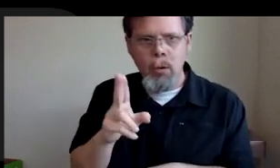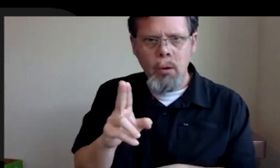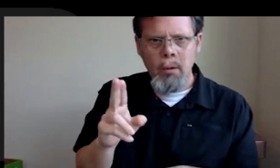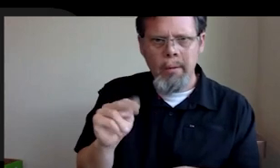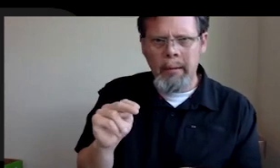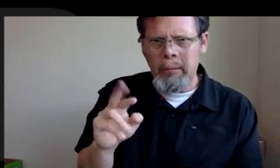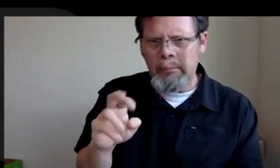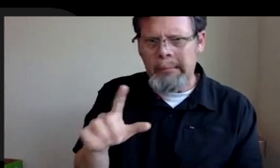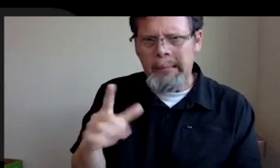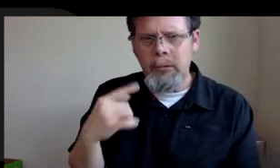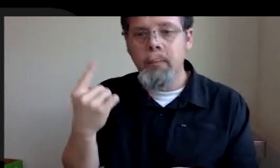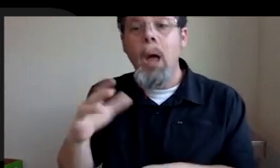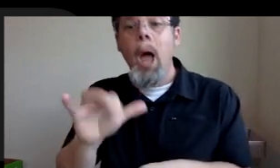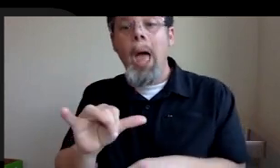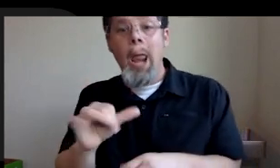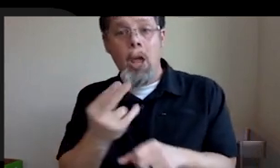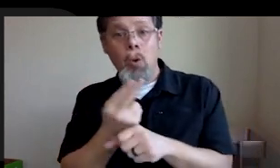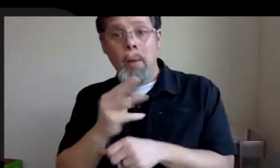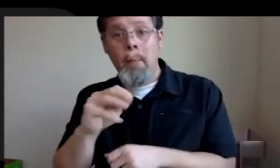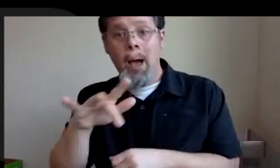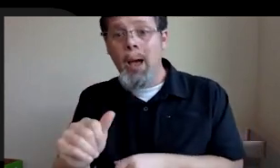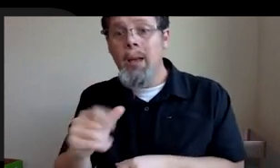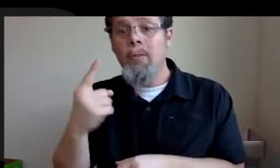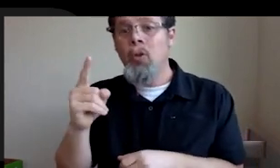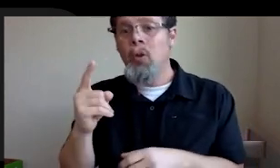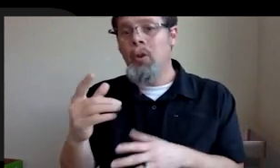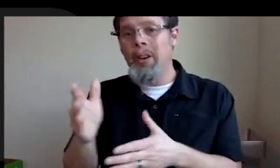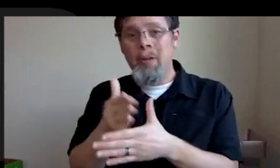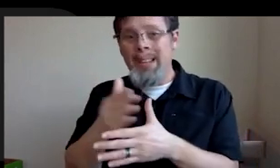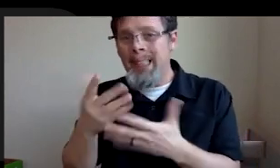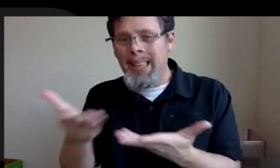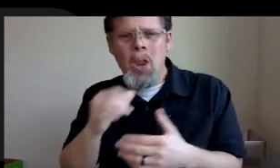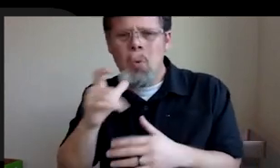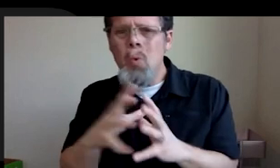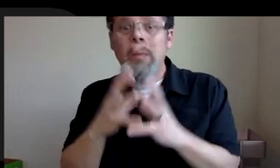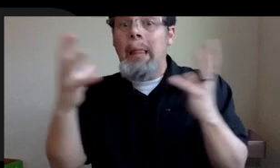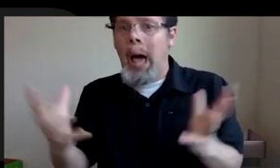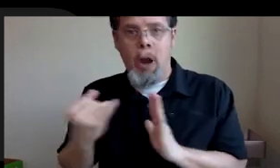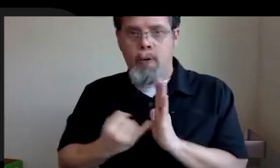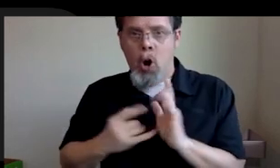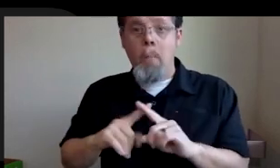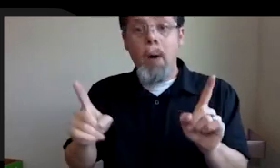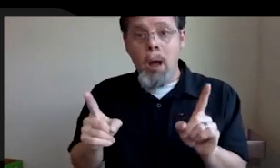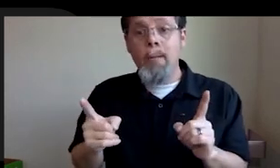modeling and I use obviously Photoshop for any sort of intermediate stuff. I don't do a ton of art, but if I was going into art right now, I'd